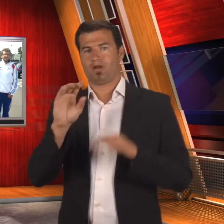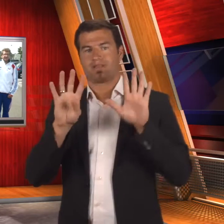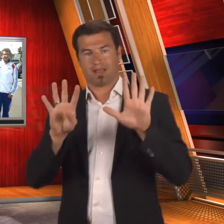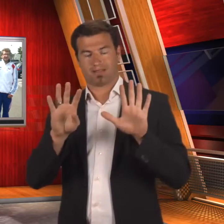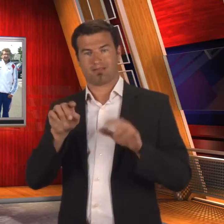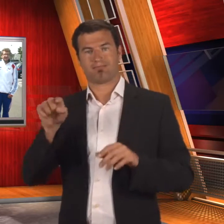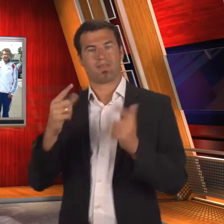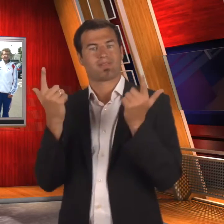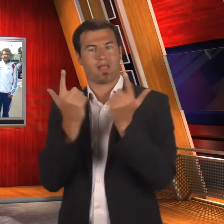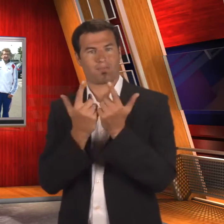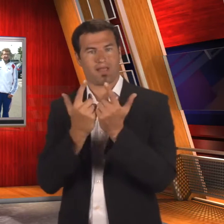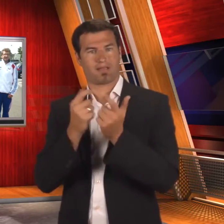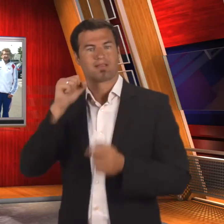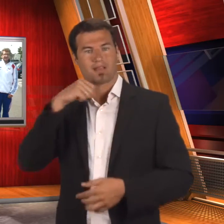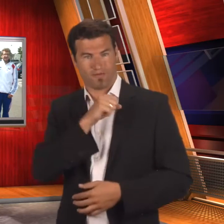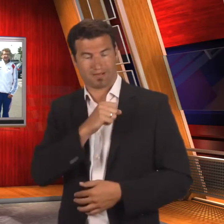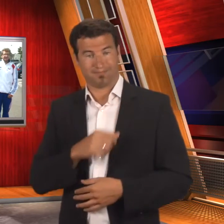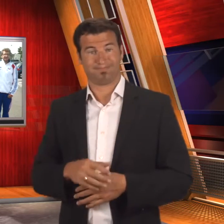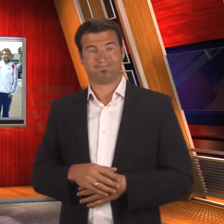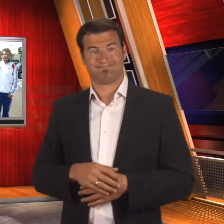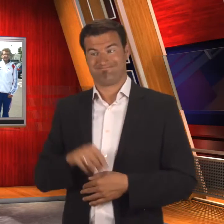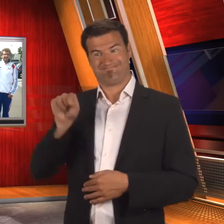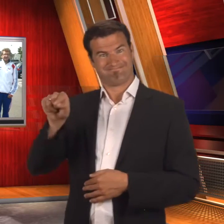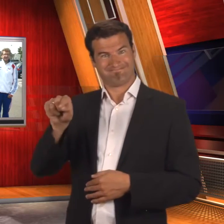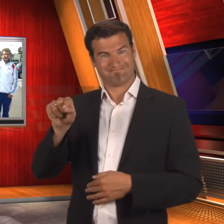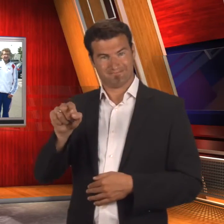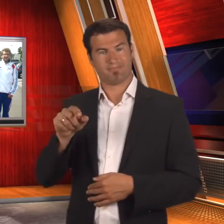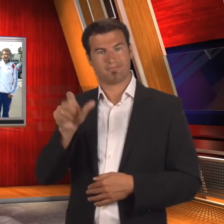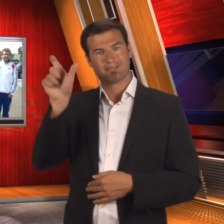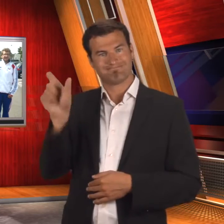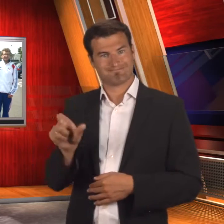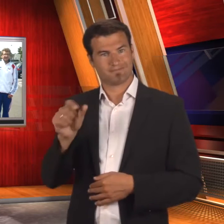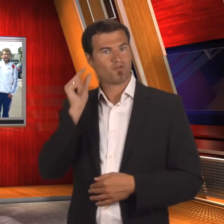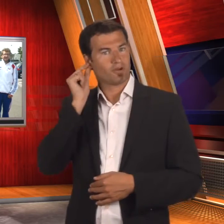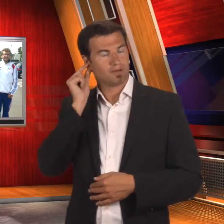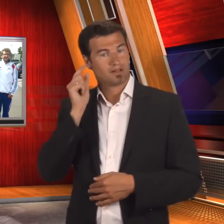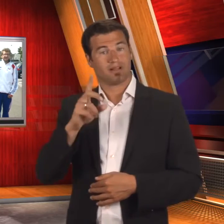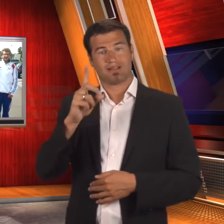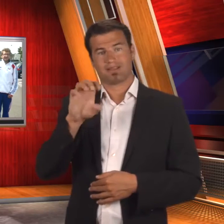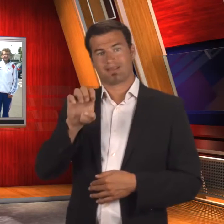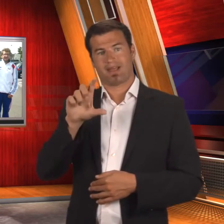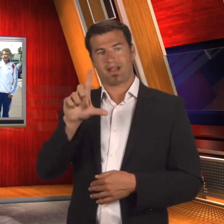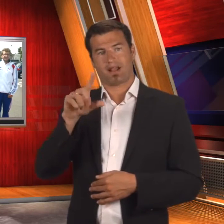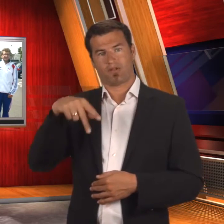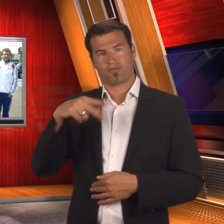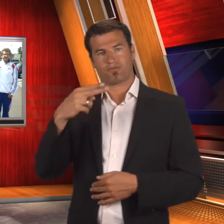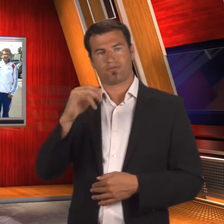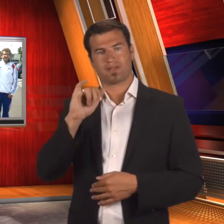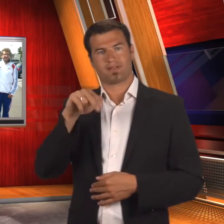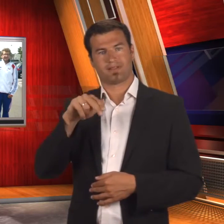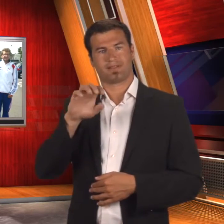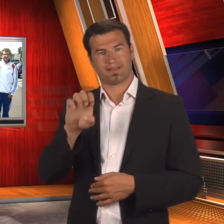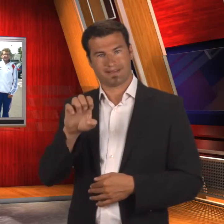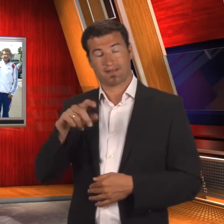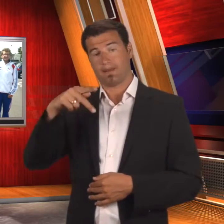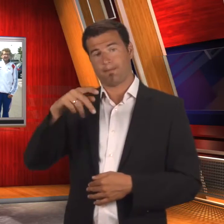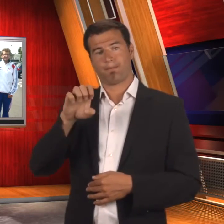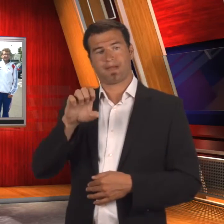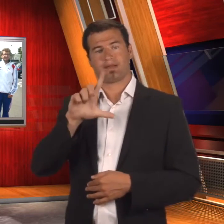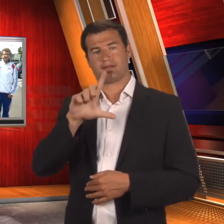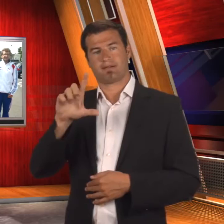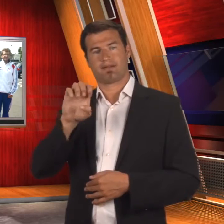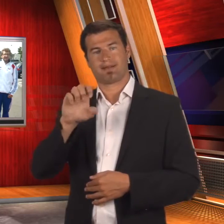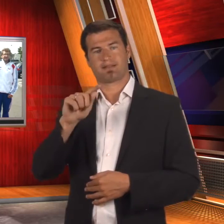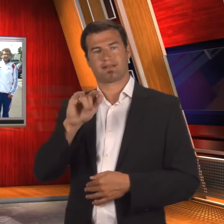2009 in Taipei, with Delphine Pelletier competing in